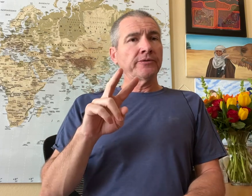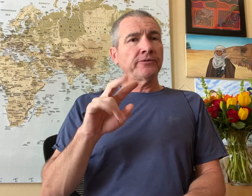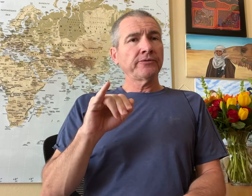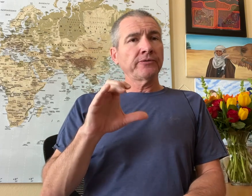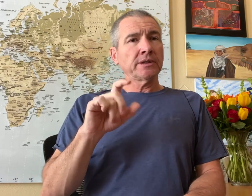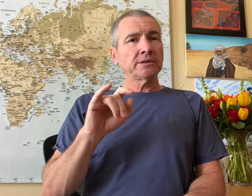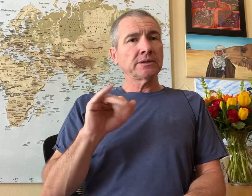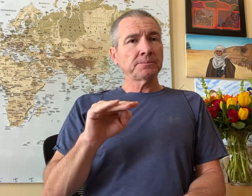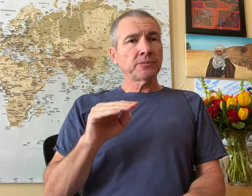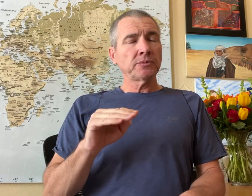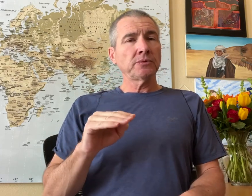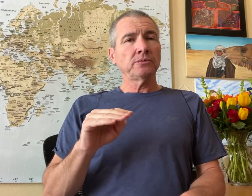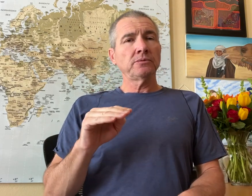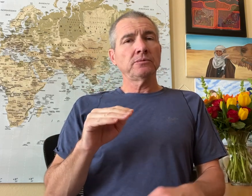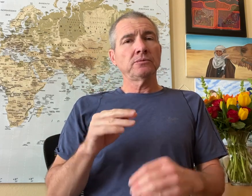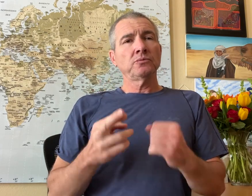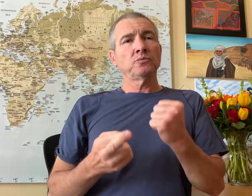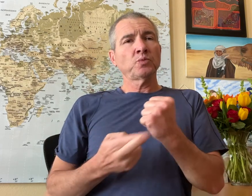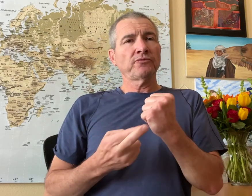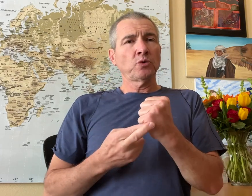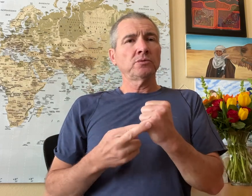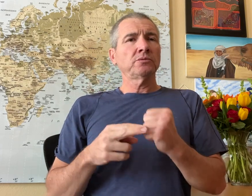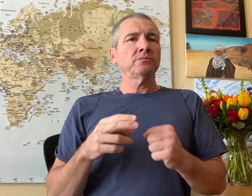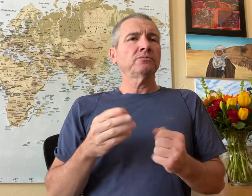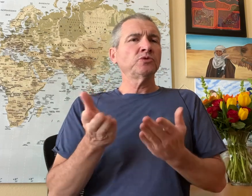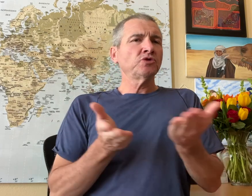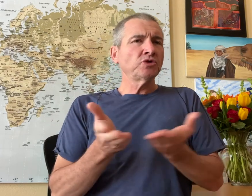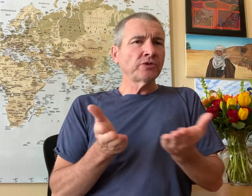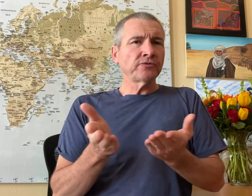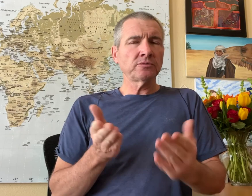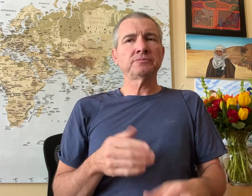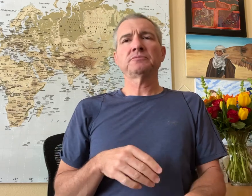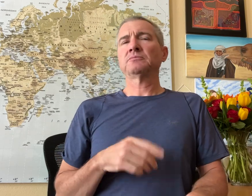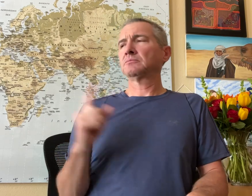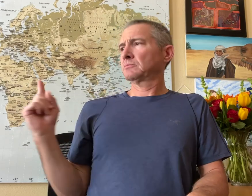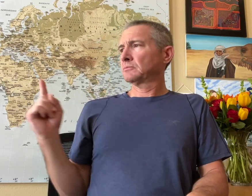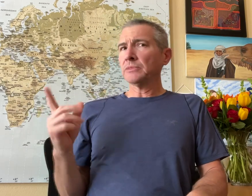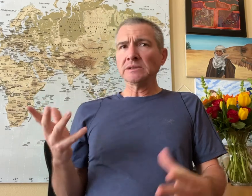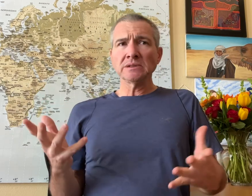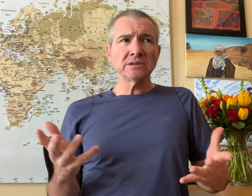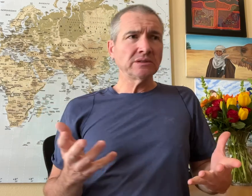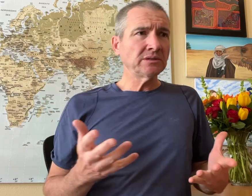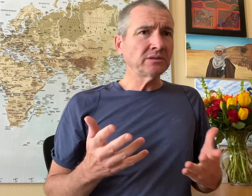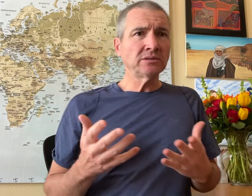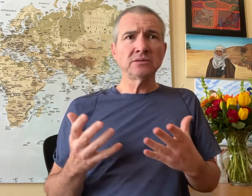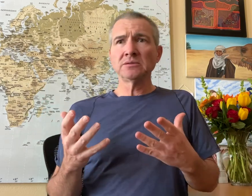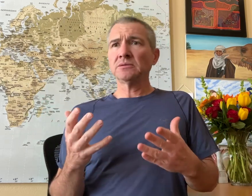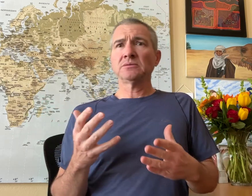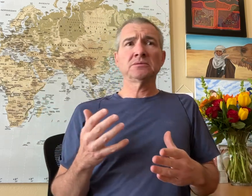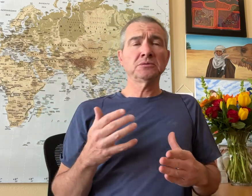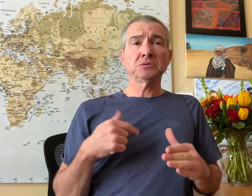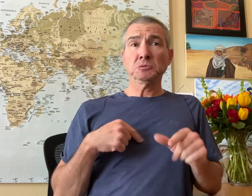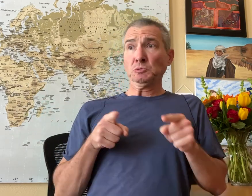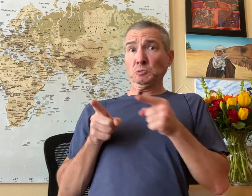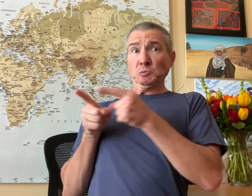Victim Services. They arrived and were there trying to help.